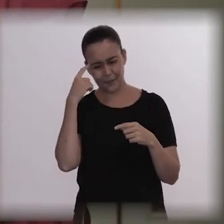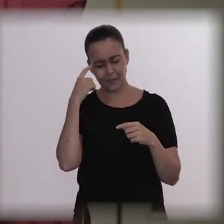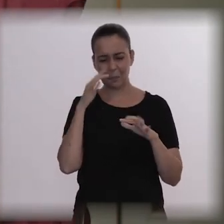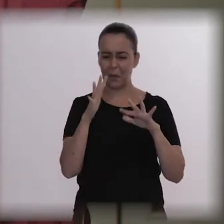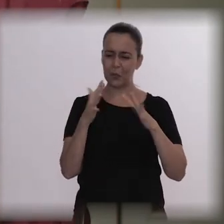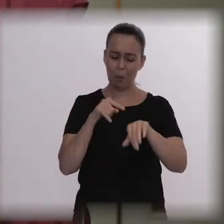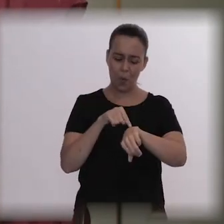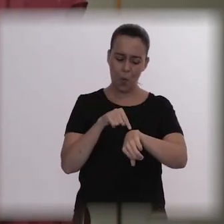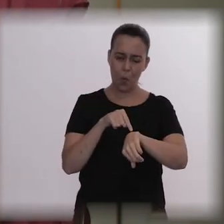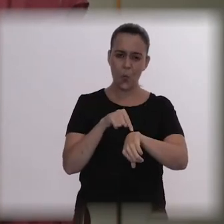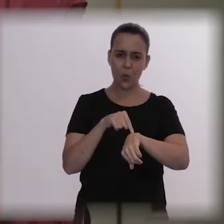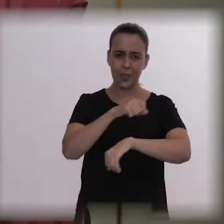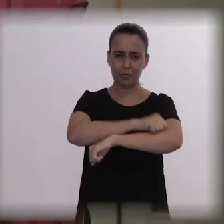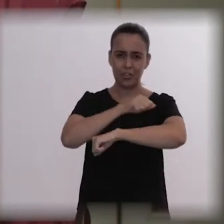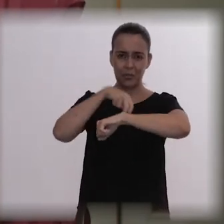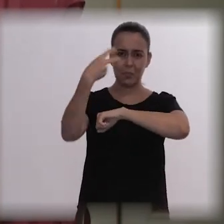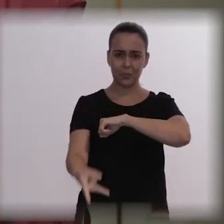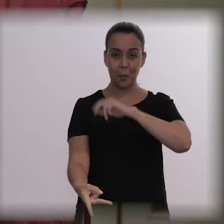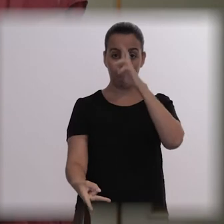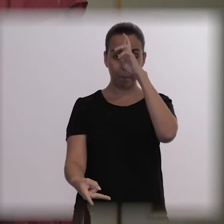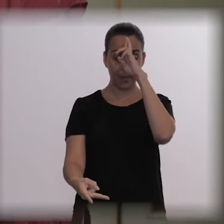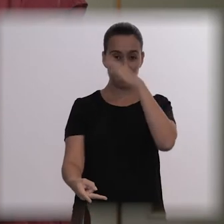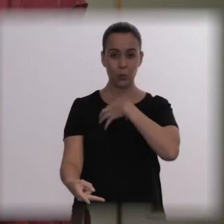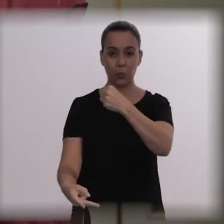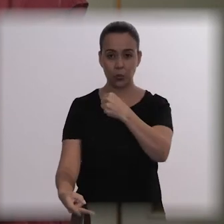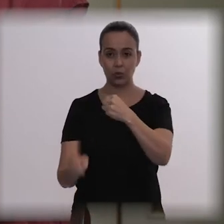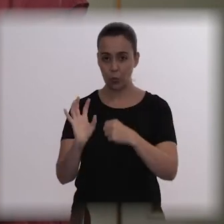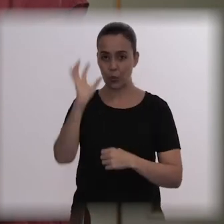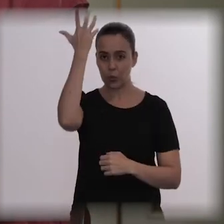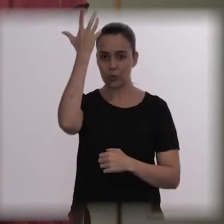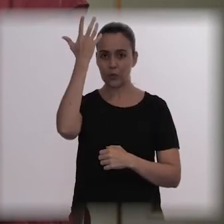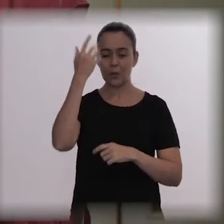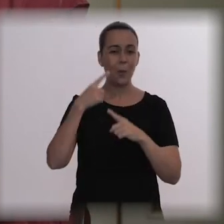So, from four o'clock in the afternoon until midnight, it was very intense.